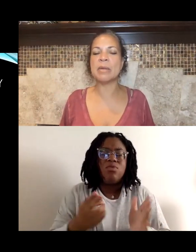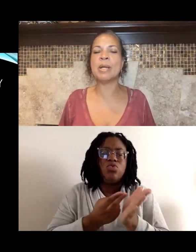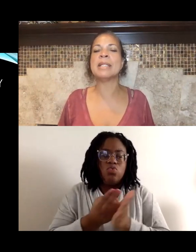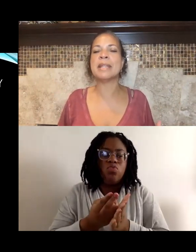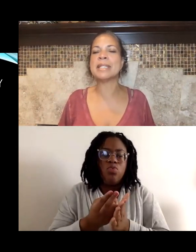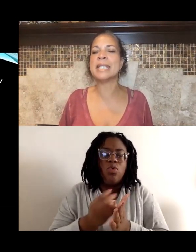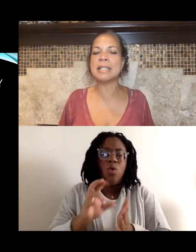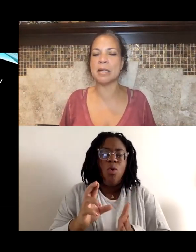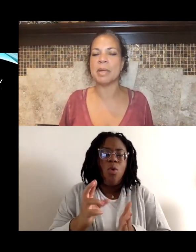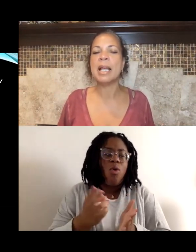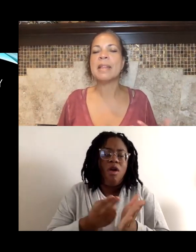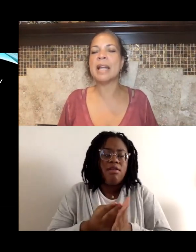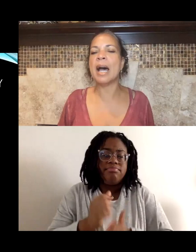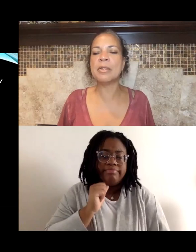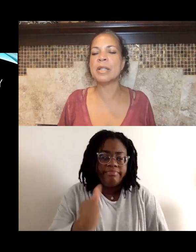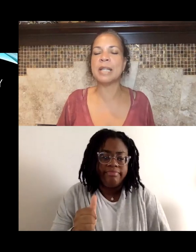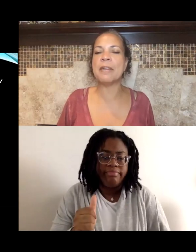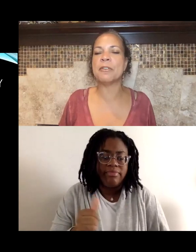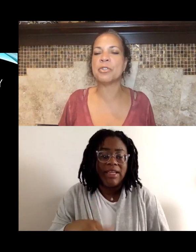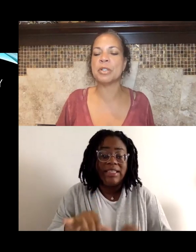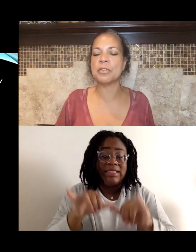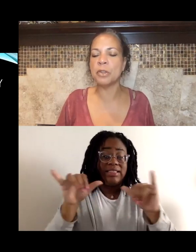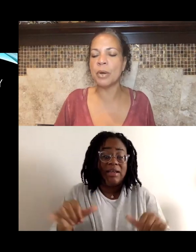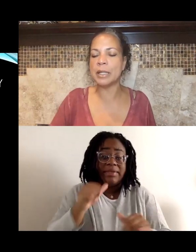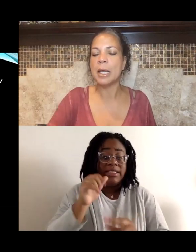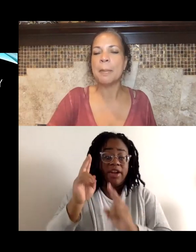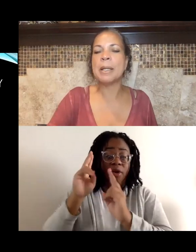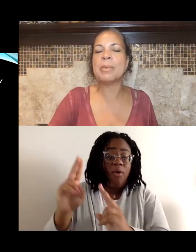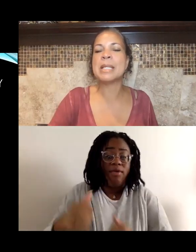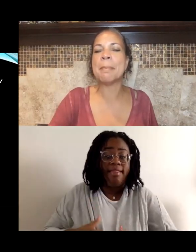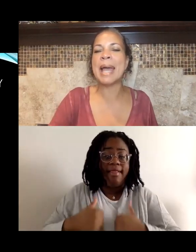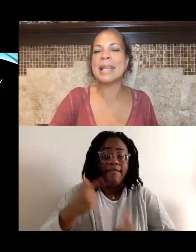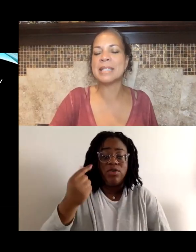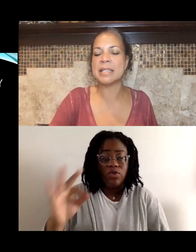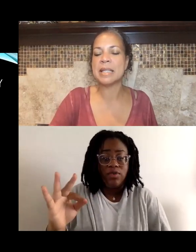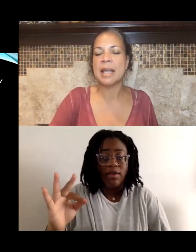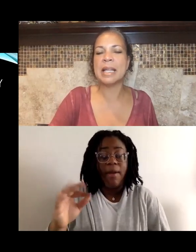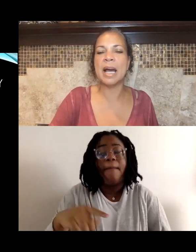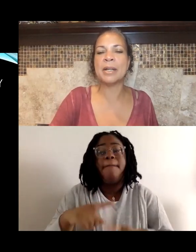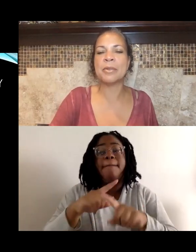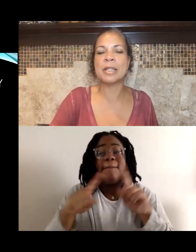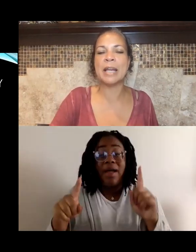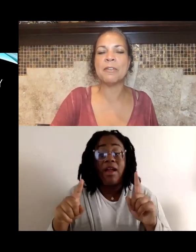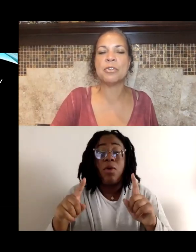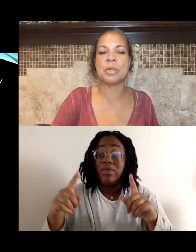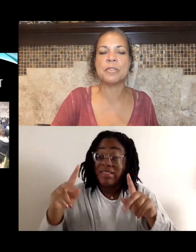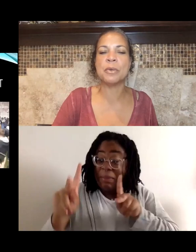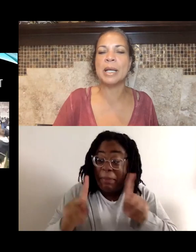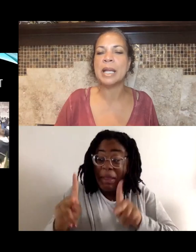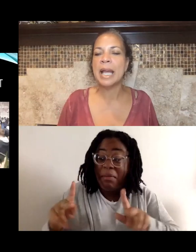It wasn't the system that honored the life of George Floyd, but it was the masses that honored the life of George Floyd,